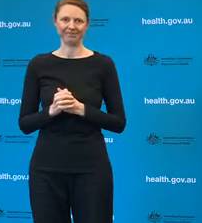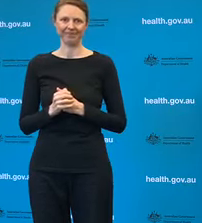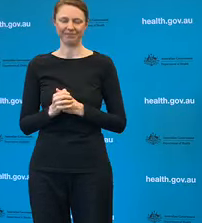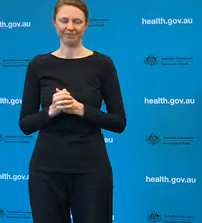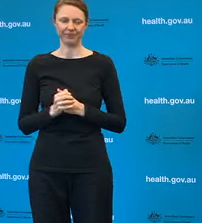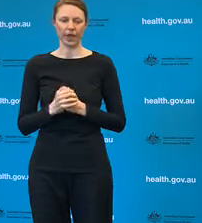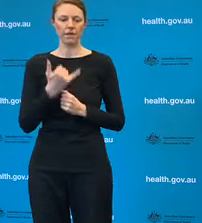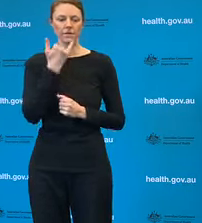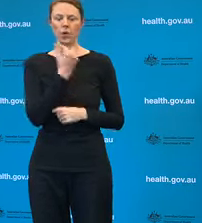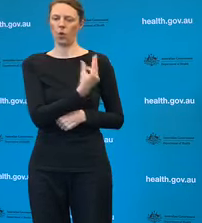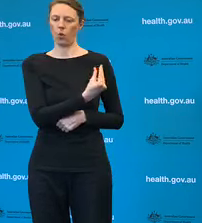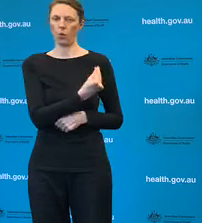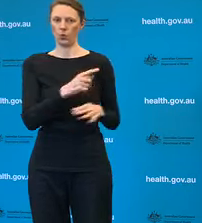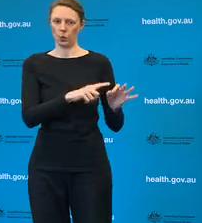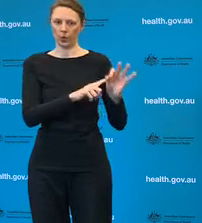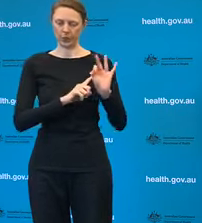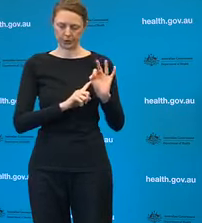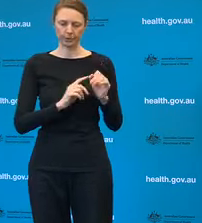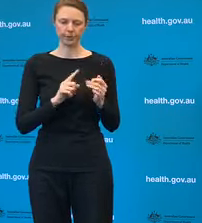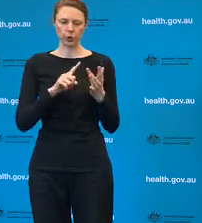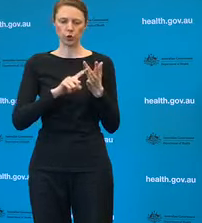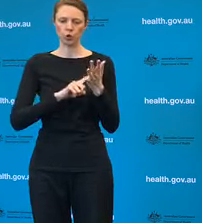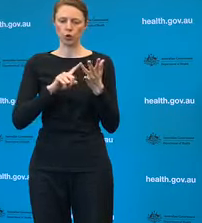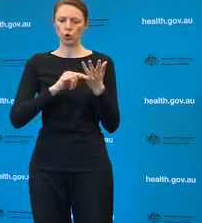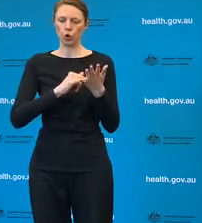Reporter: Yeah, thank you Dr, I appreciate it. It's been reported